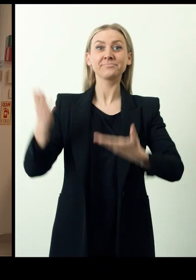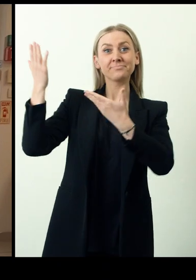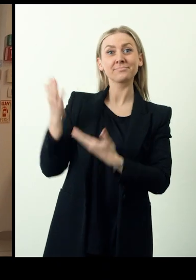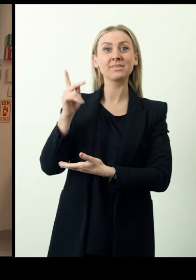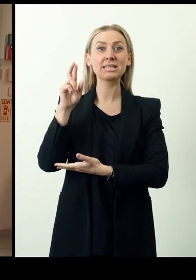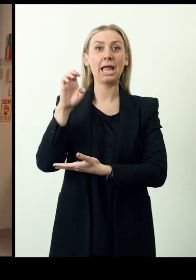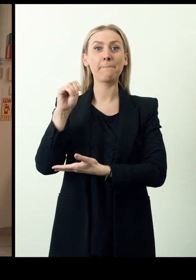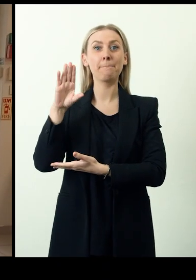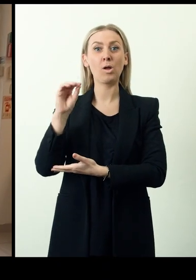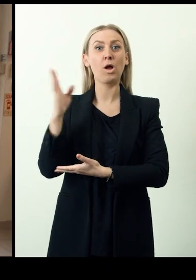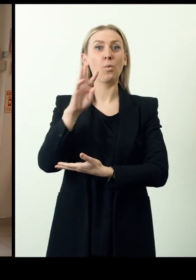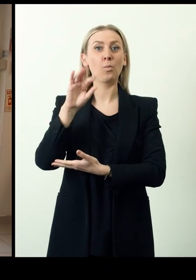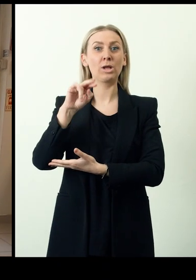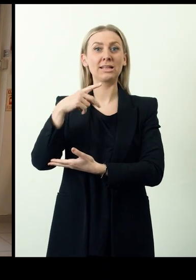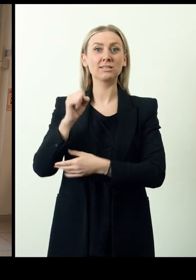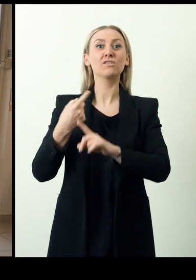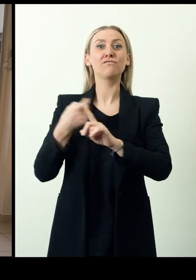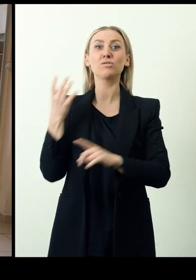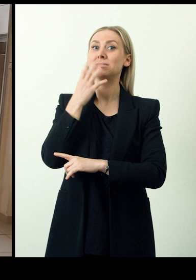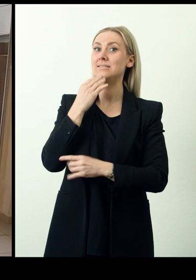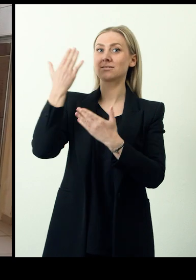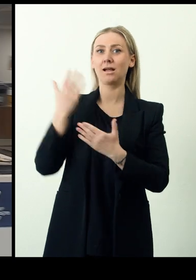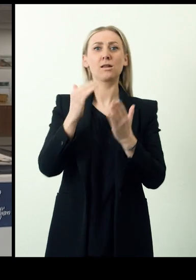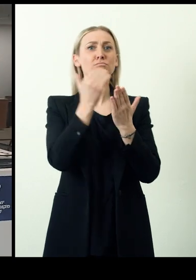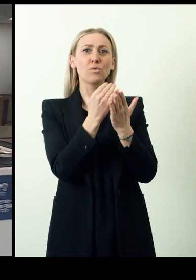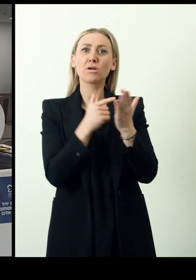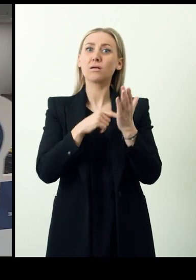Krembo Wings from Israel initiated the Paving the Way to Independent Life program